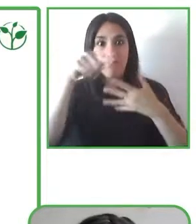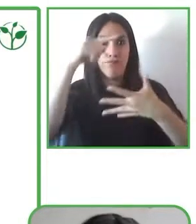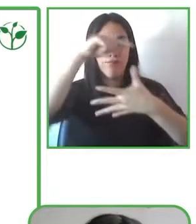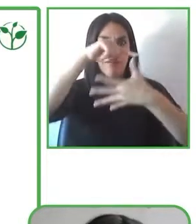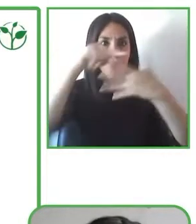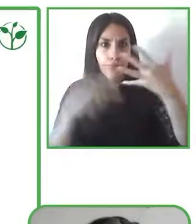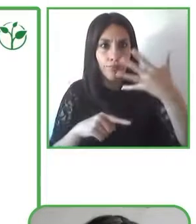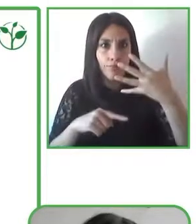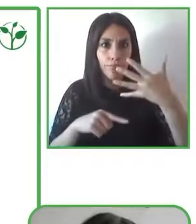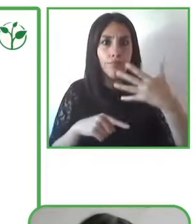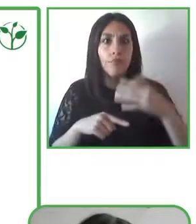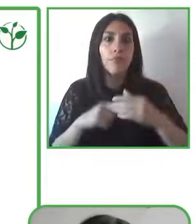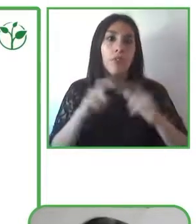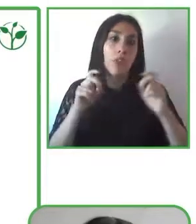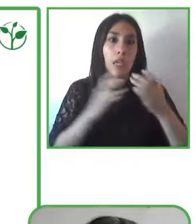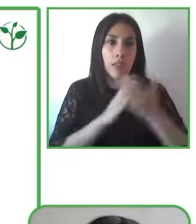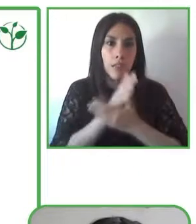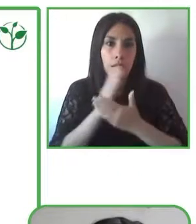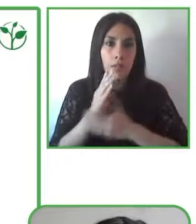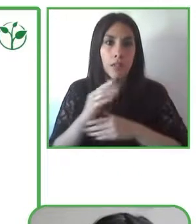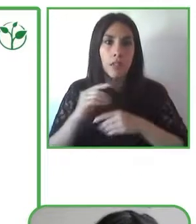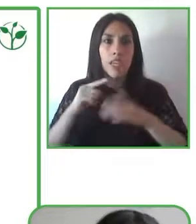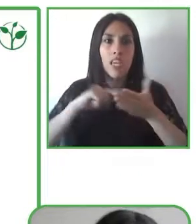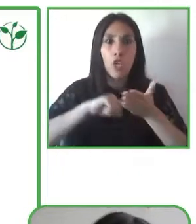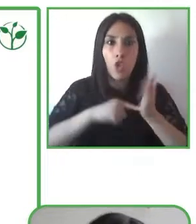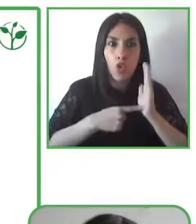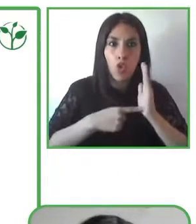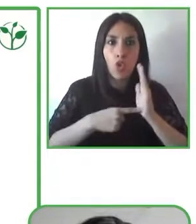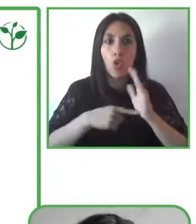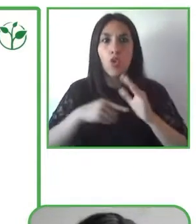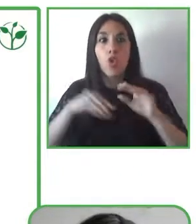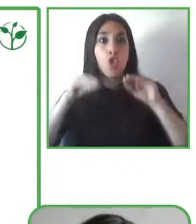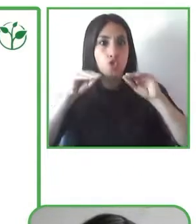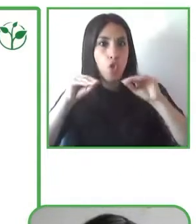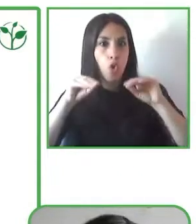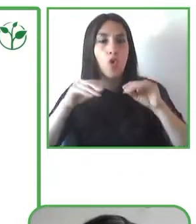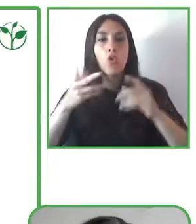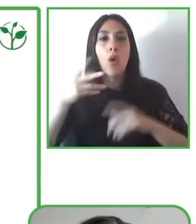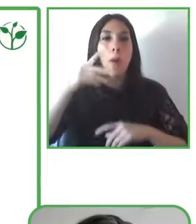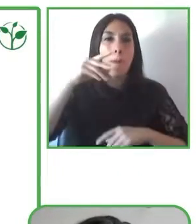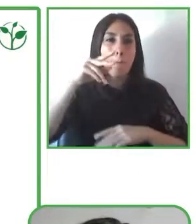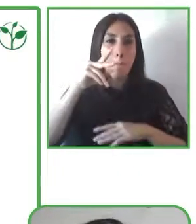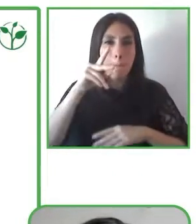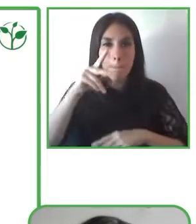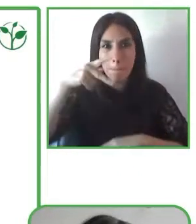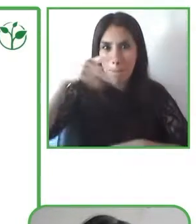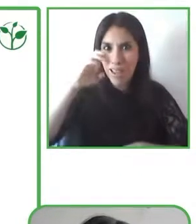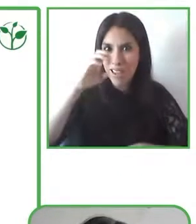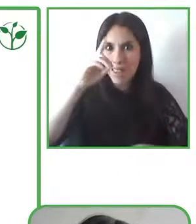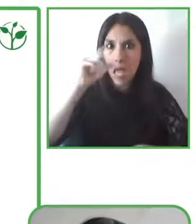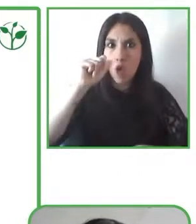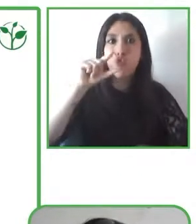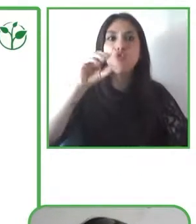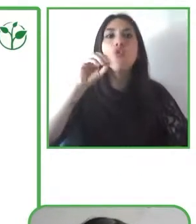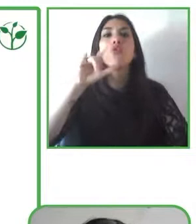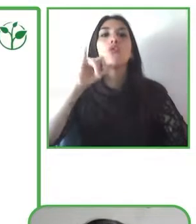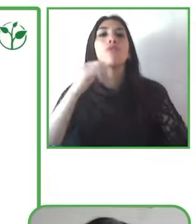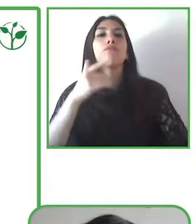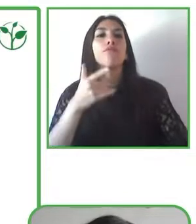need to be educational tools, for example audio description is fundamental for children with